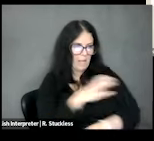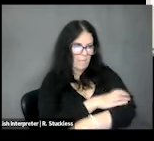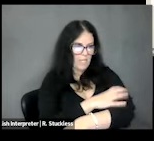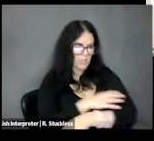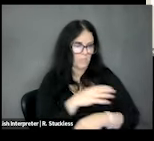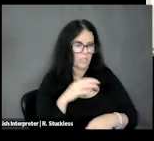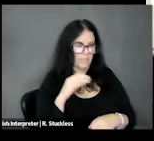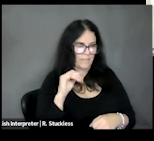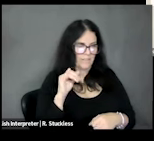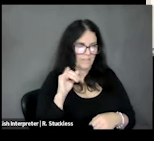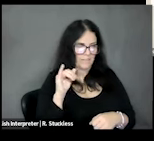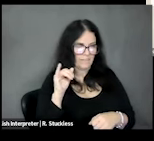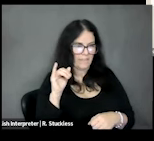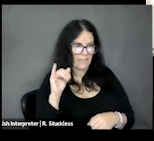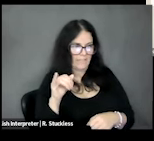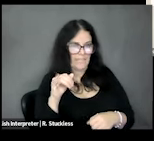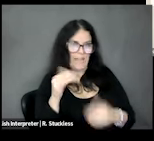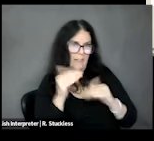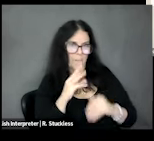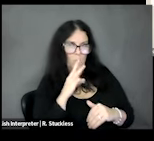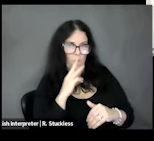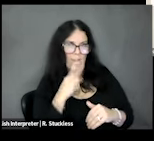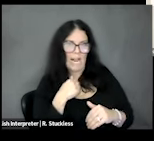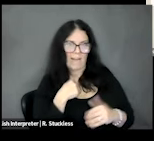limit water but have been dehydrated, and I struggle to find things to eat.